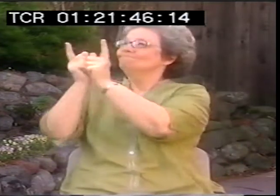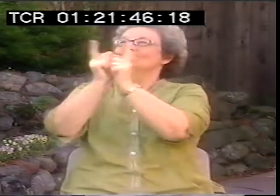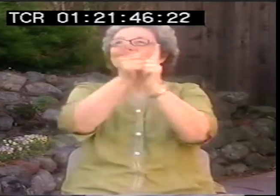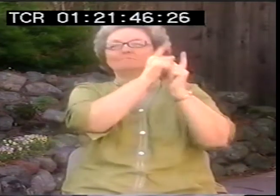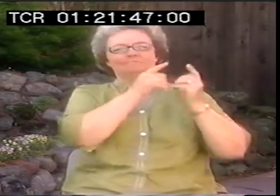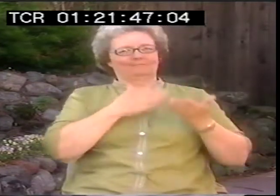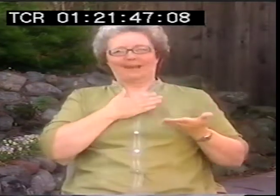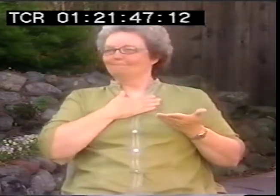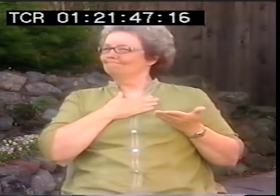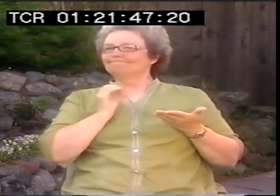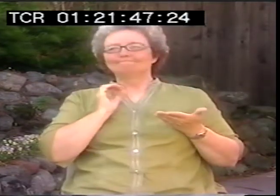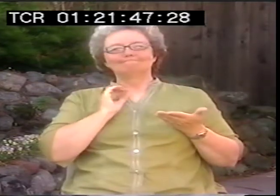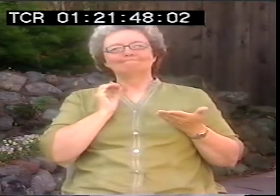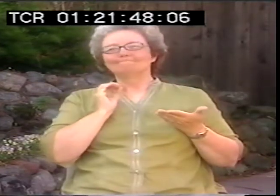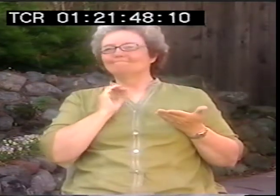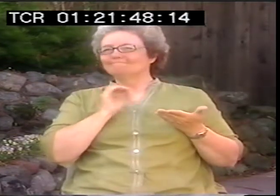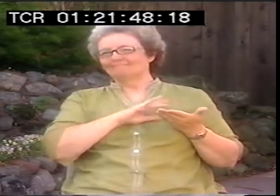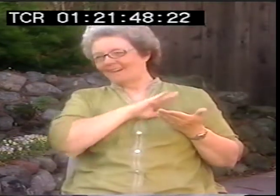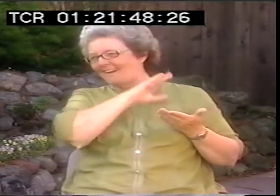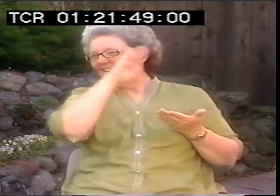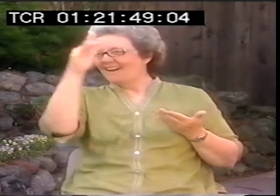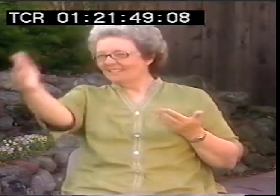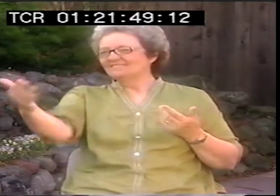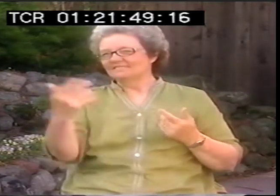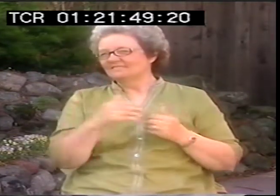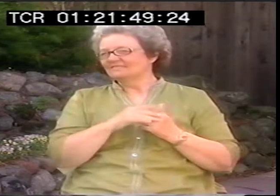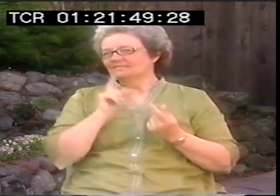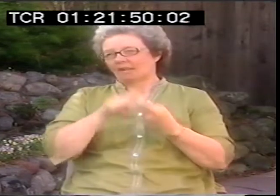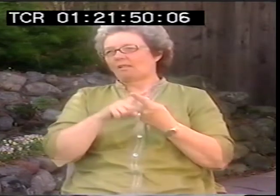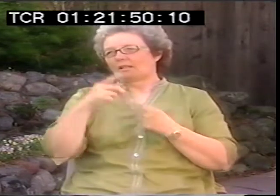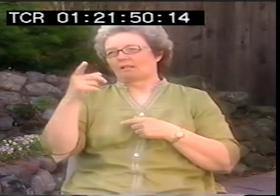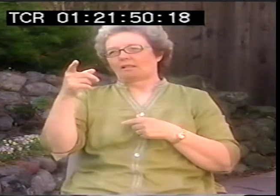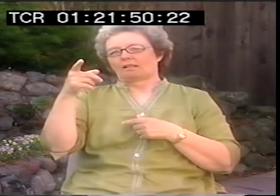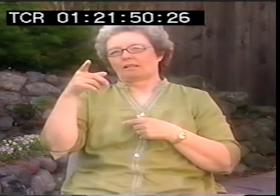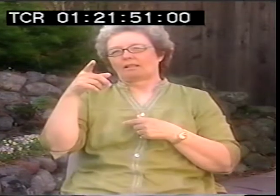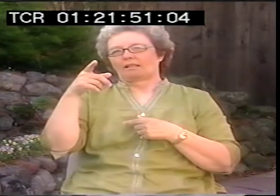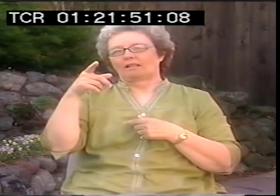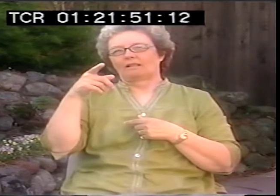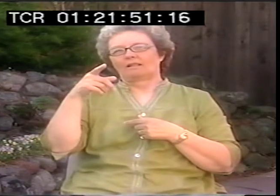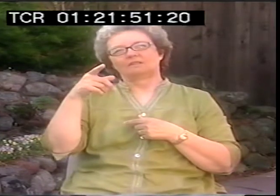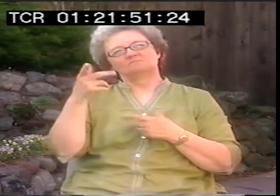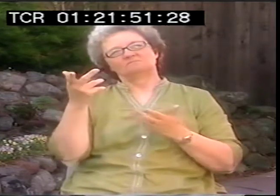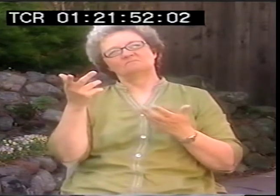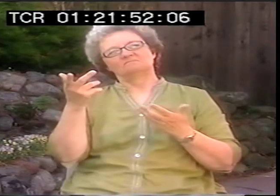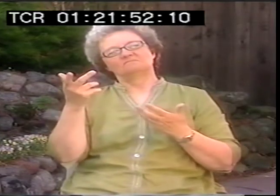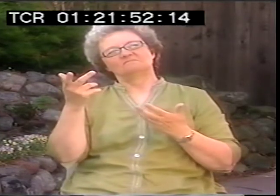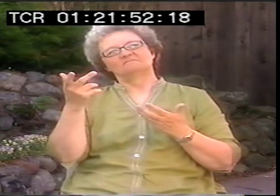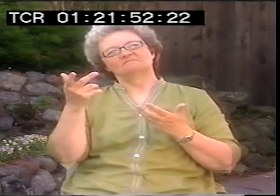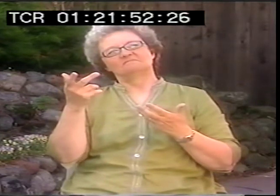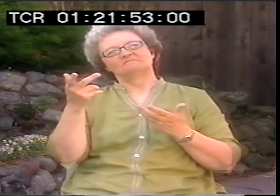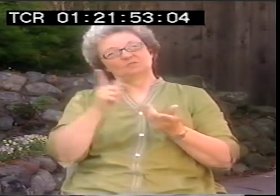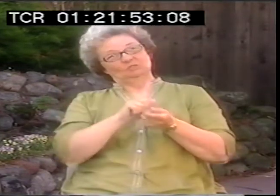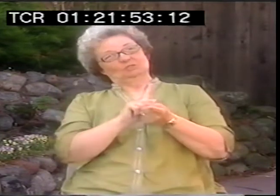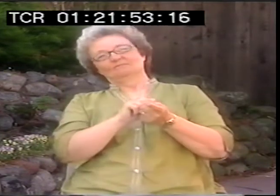So he fed me all of these different pieces that he'd written. And there was a lot of translation going on. And I was doing translation, but not my own stuff, not